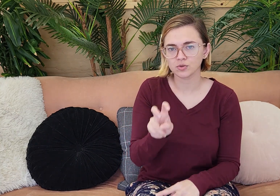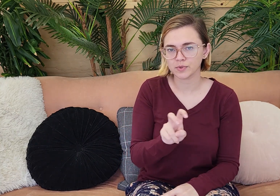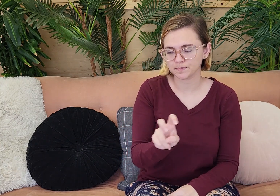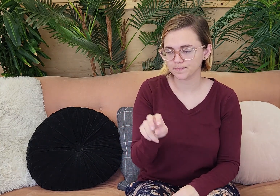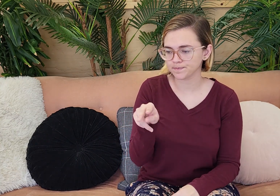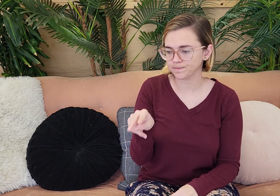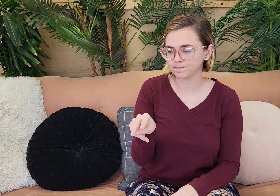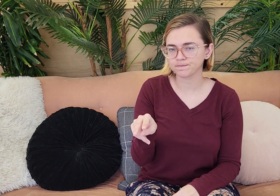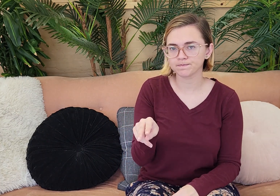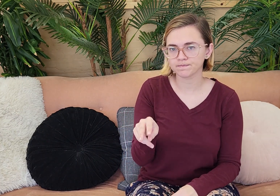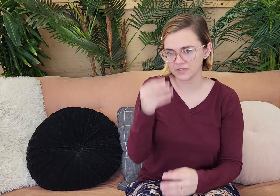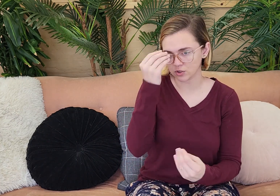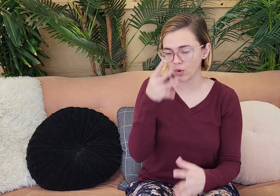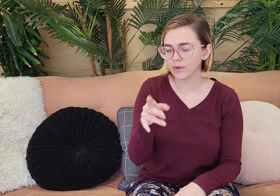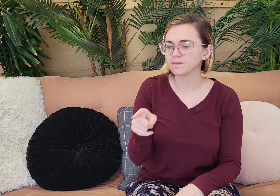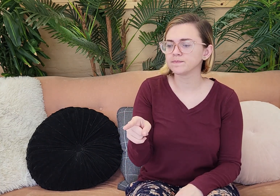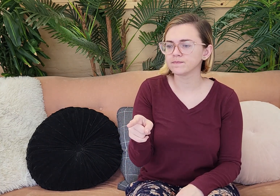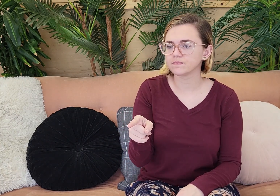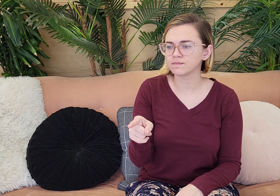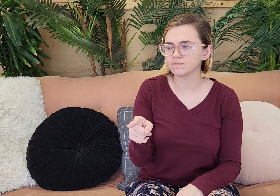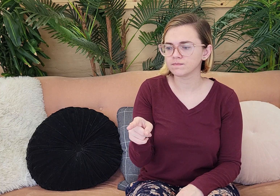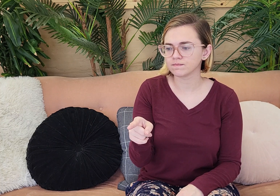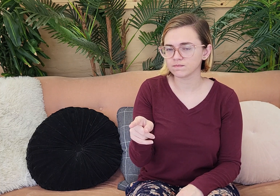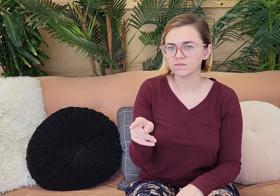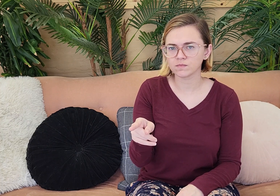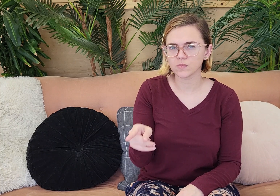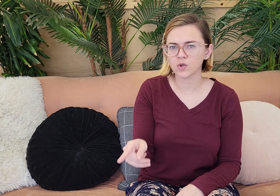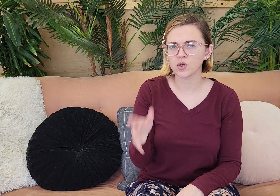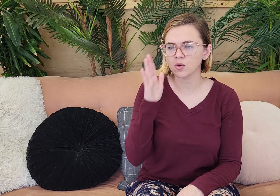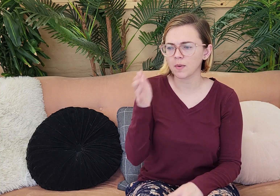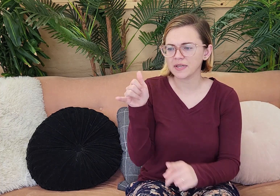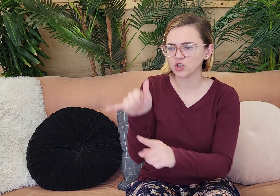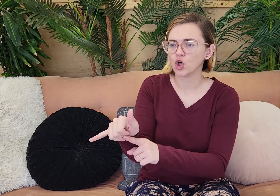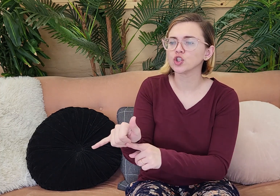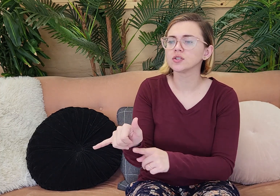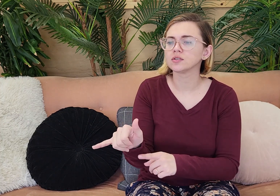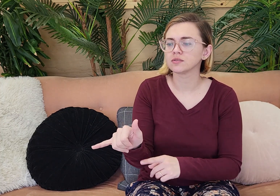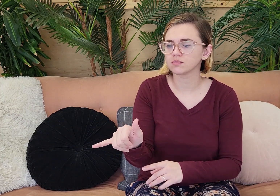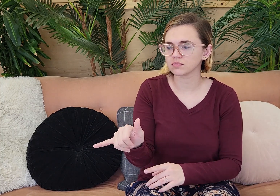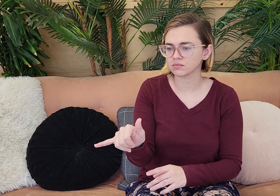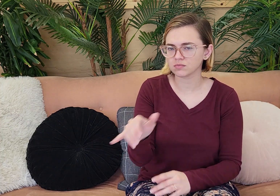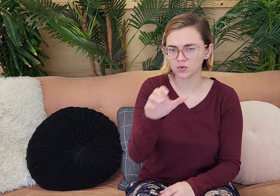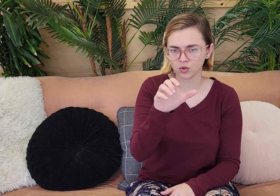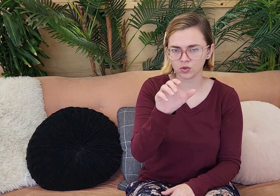and then he looked at the serpent. And he told the serpent. You will be cursed.